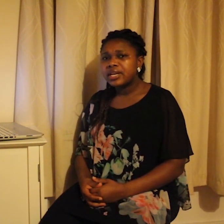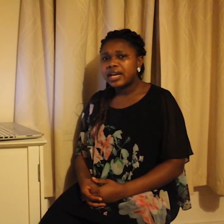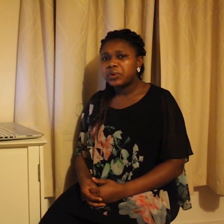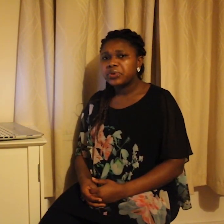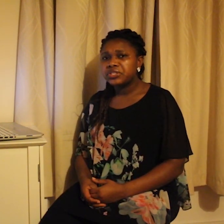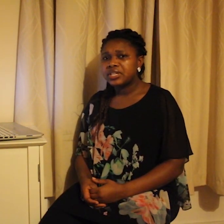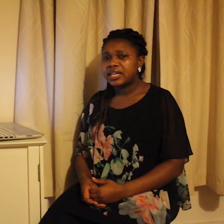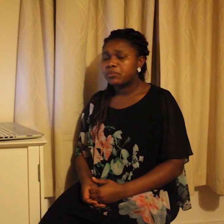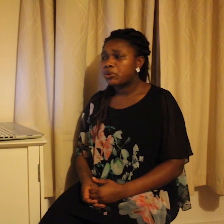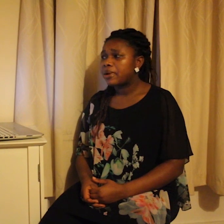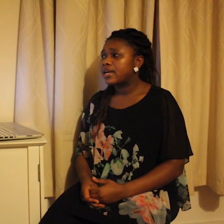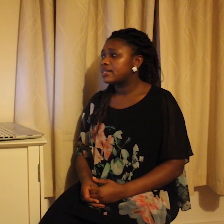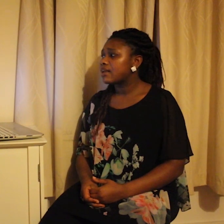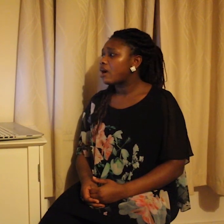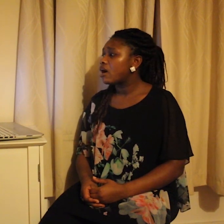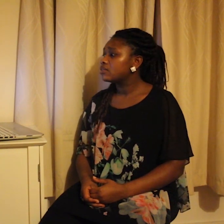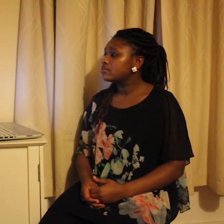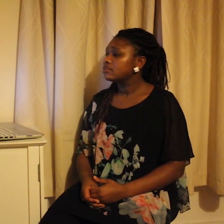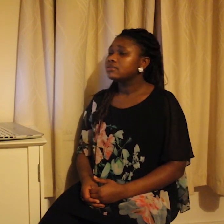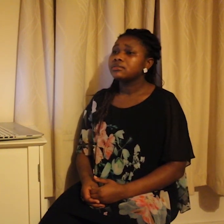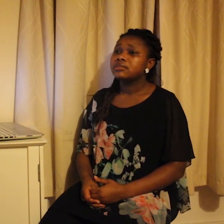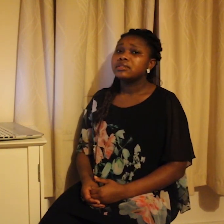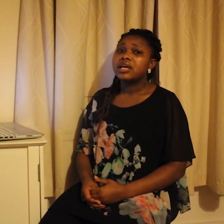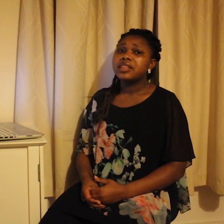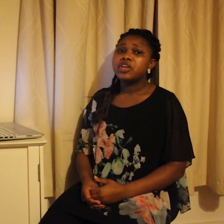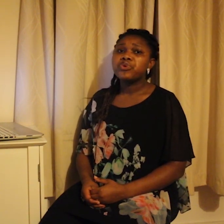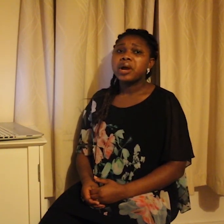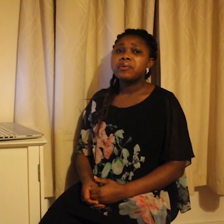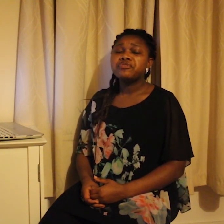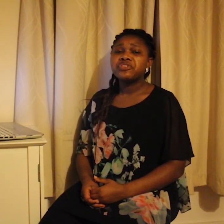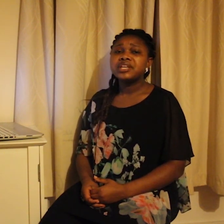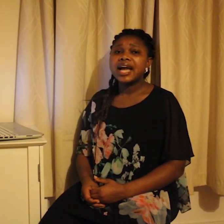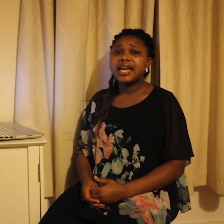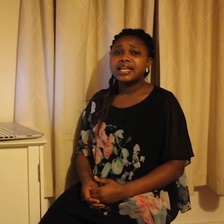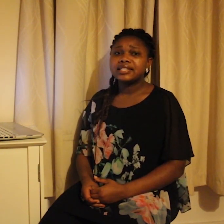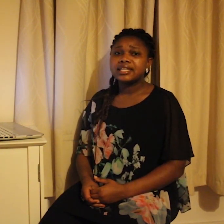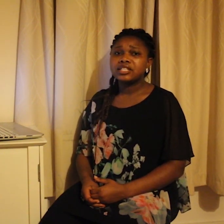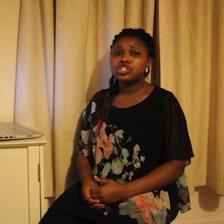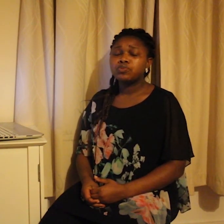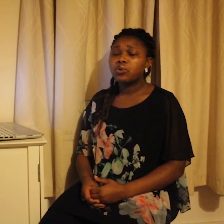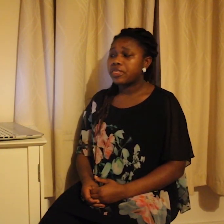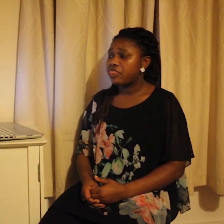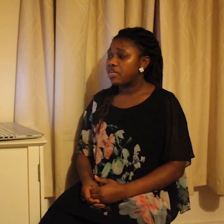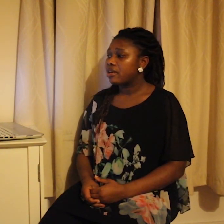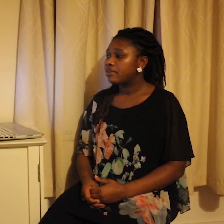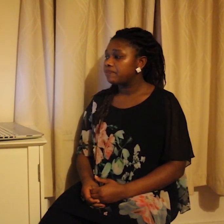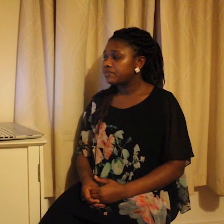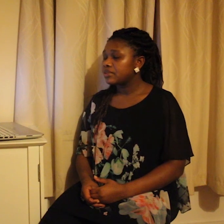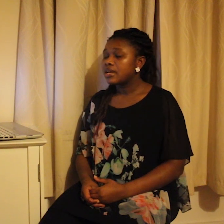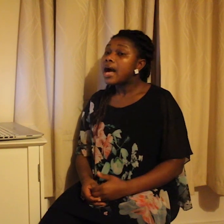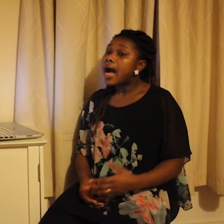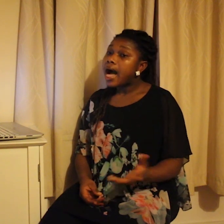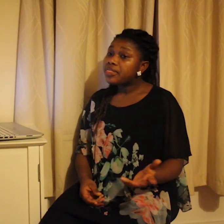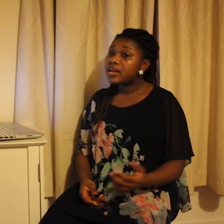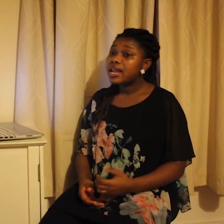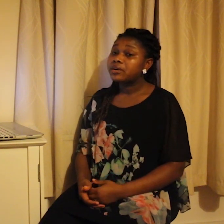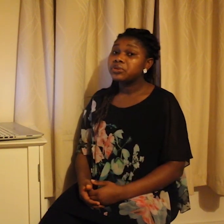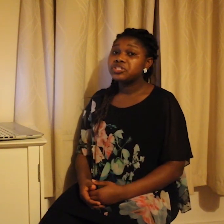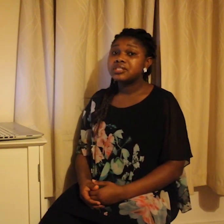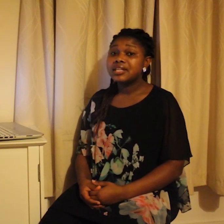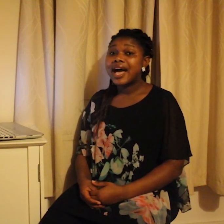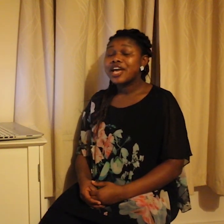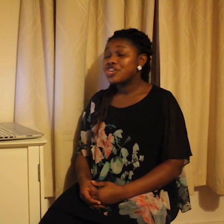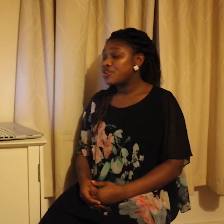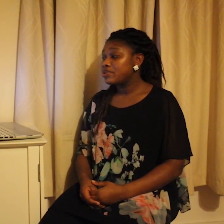language in Adamorobe is the Akuapem Twi dialect of Akan. Other languages that are